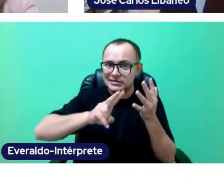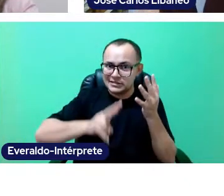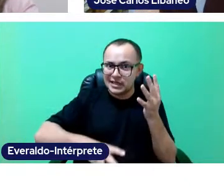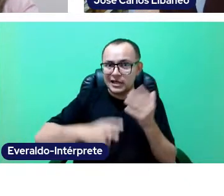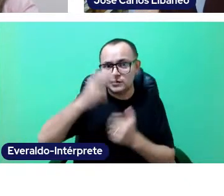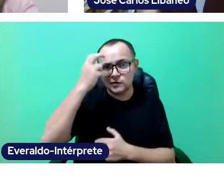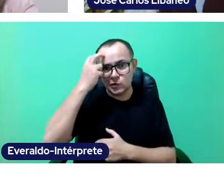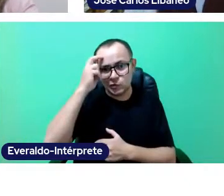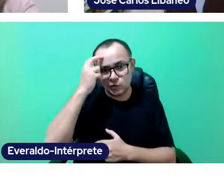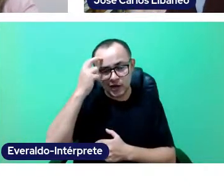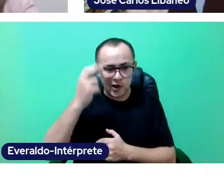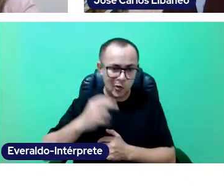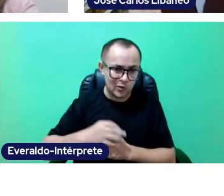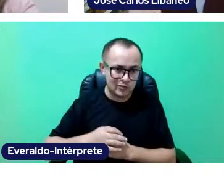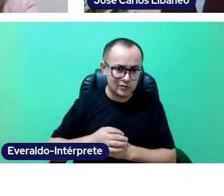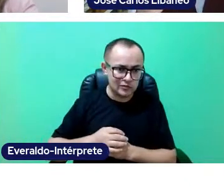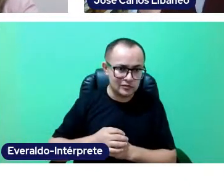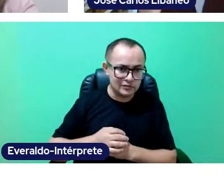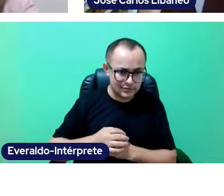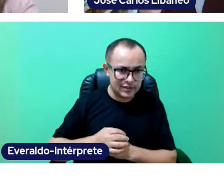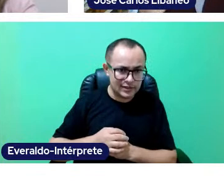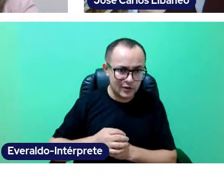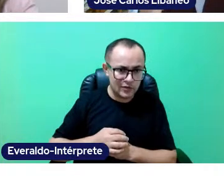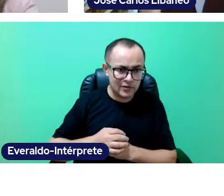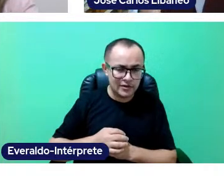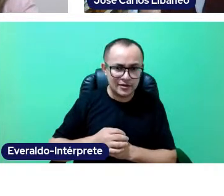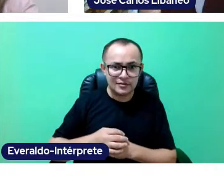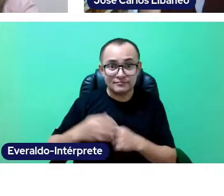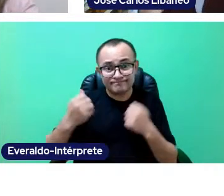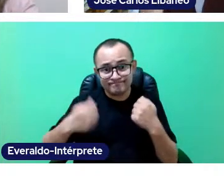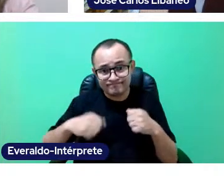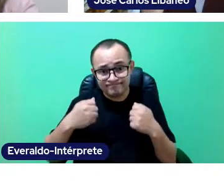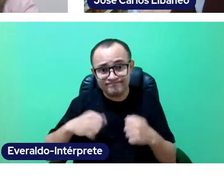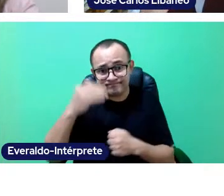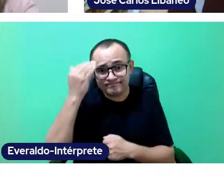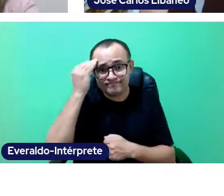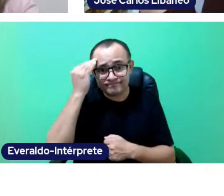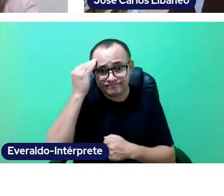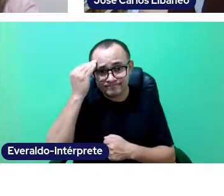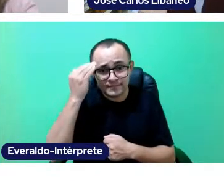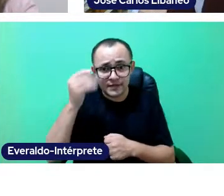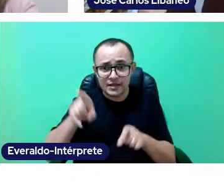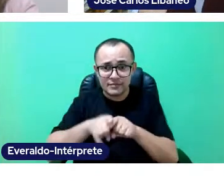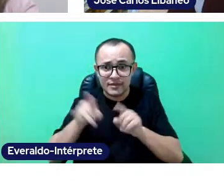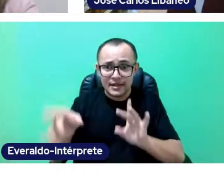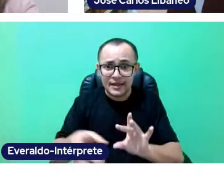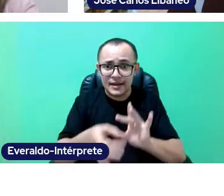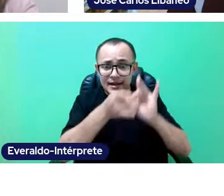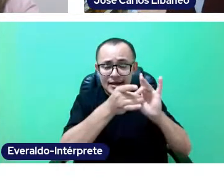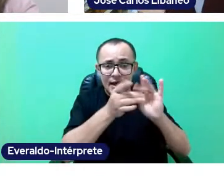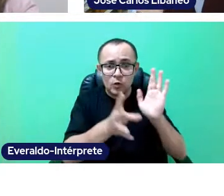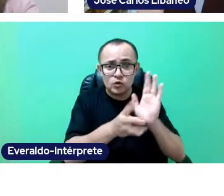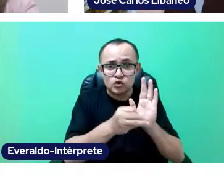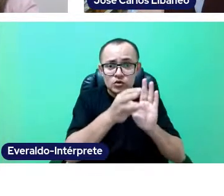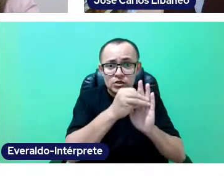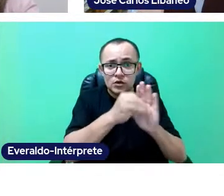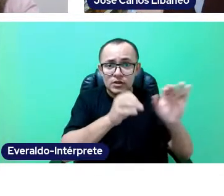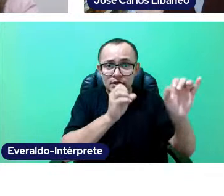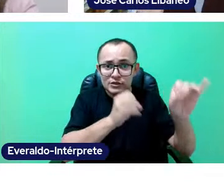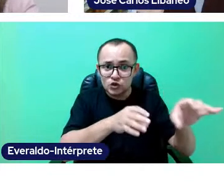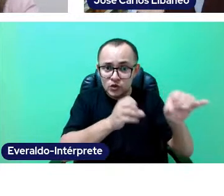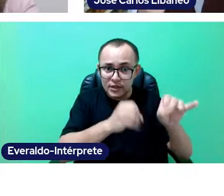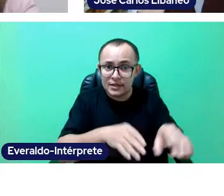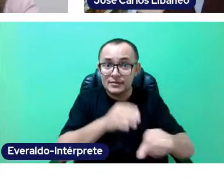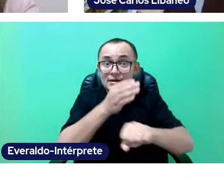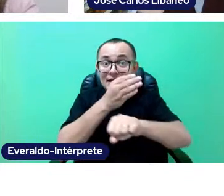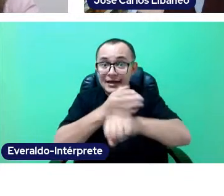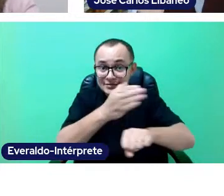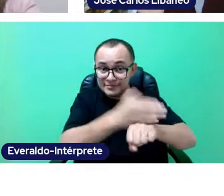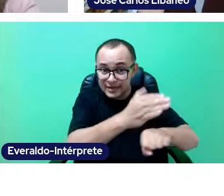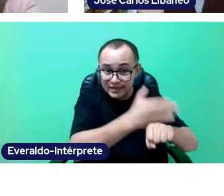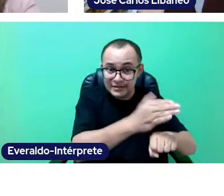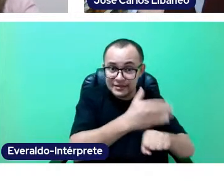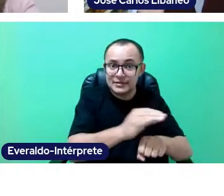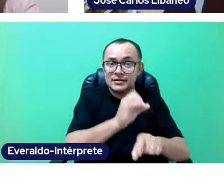This means to say that the school contents should be intimately related to socio-cultural and institutuional practices.